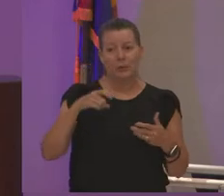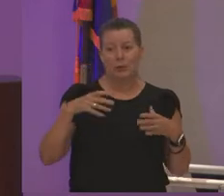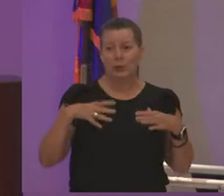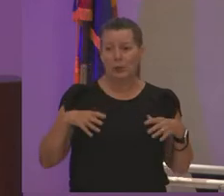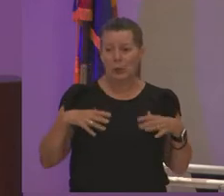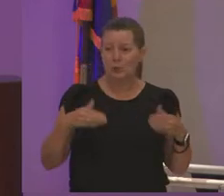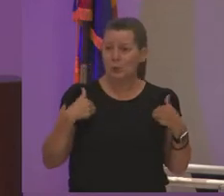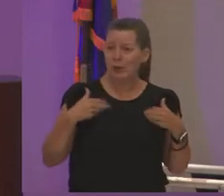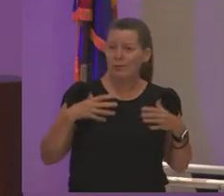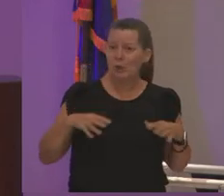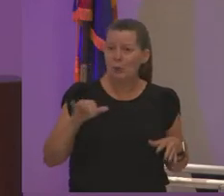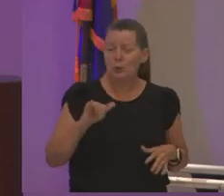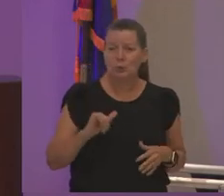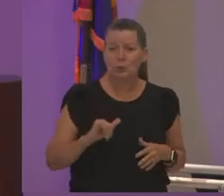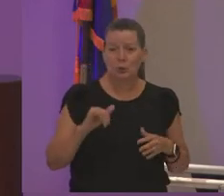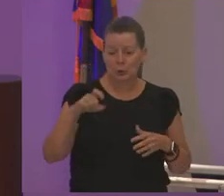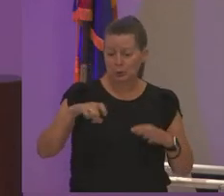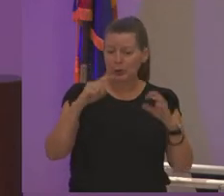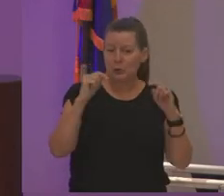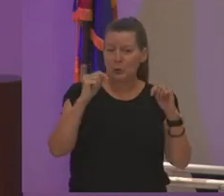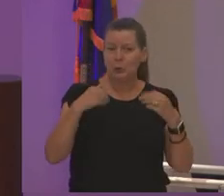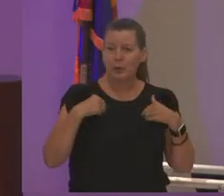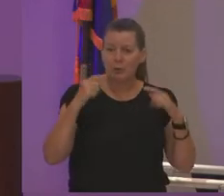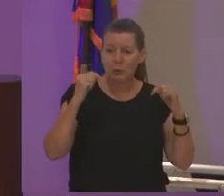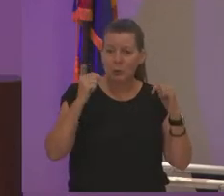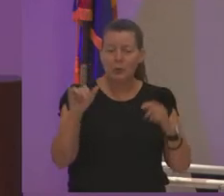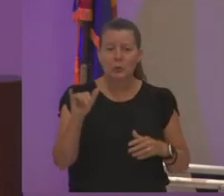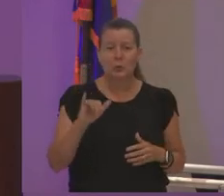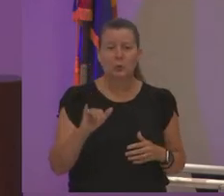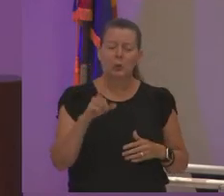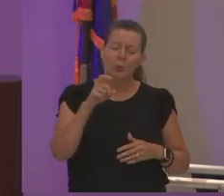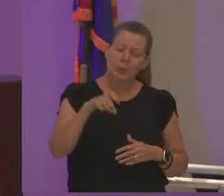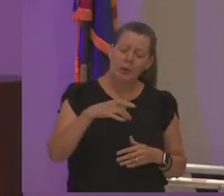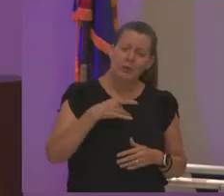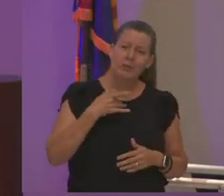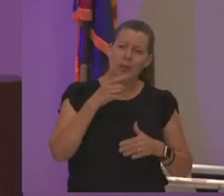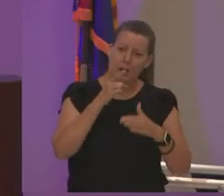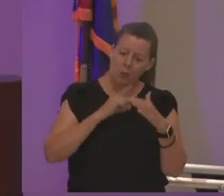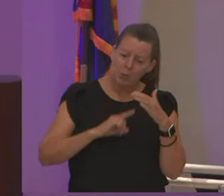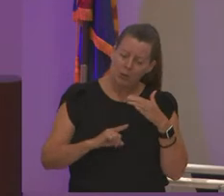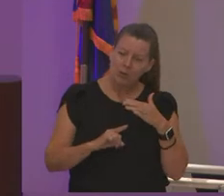if you need tutoring we have tutoring too so we have to be humbled by the work that we do